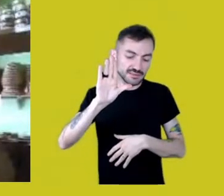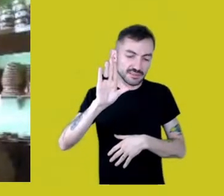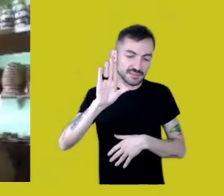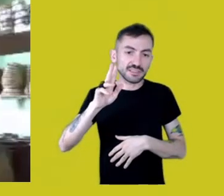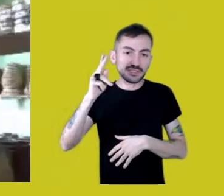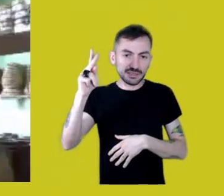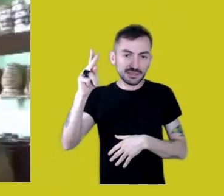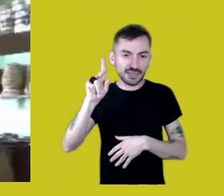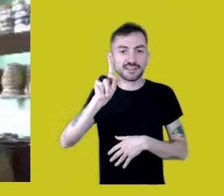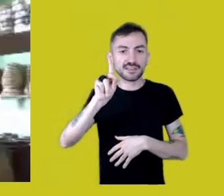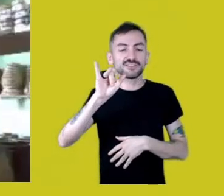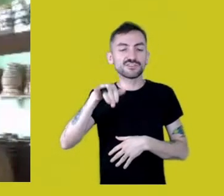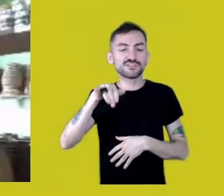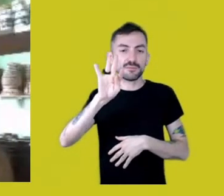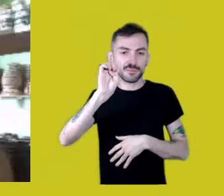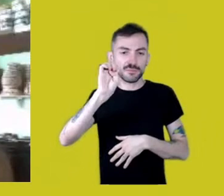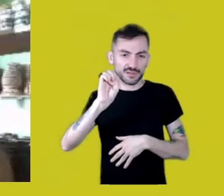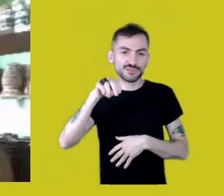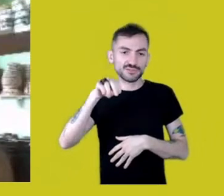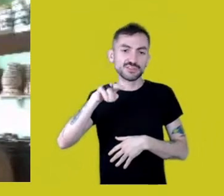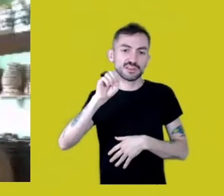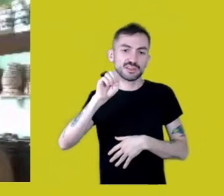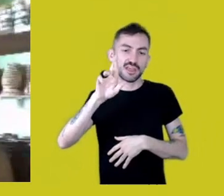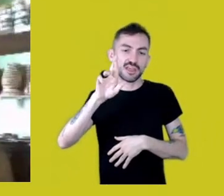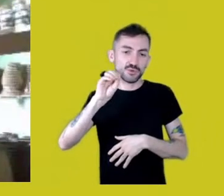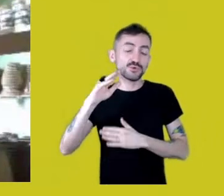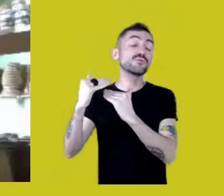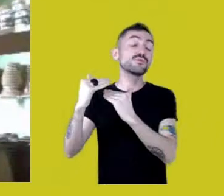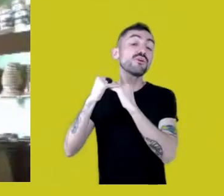here in Porto Velho, of the Passionflower ox, said to me,